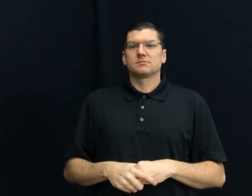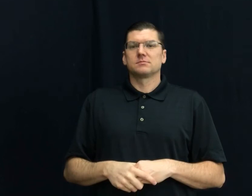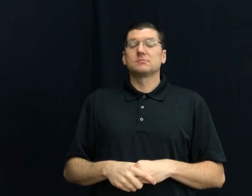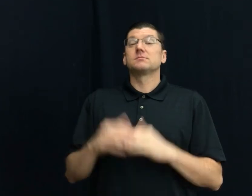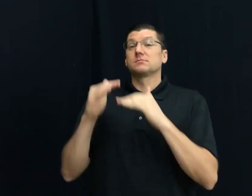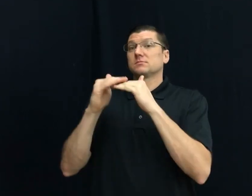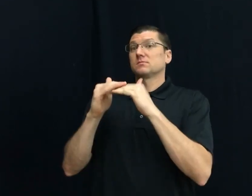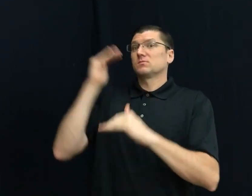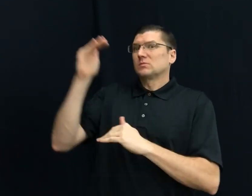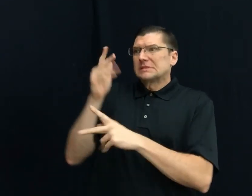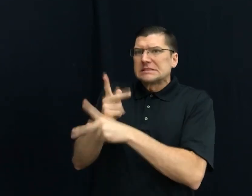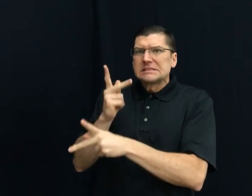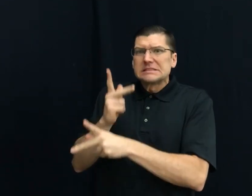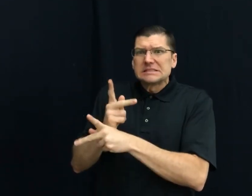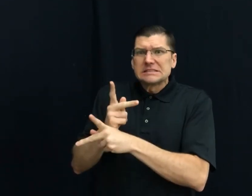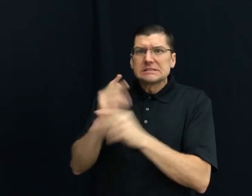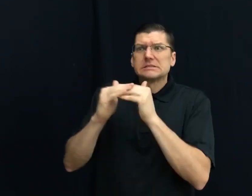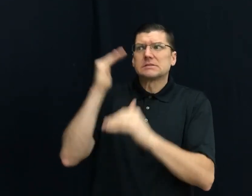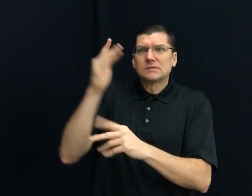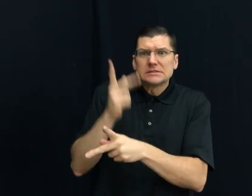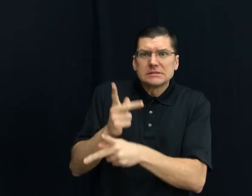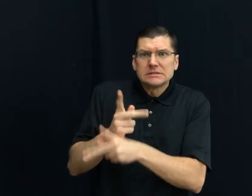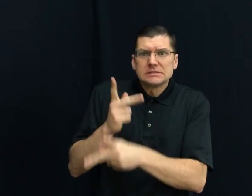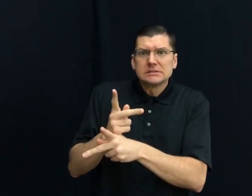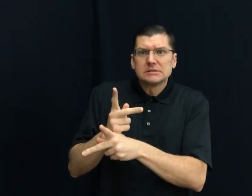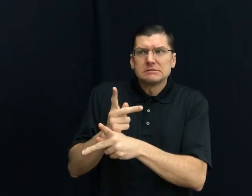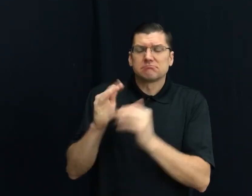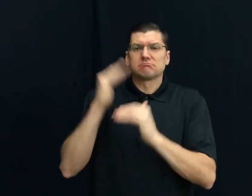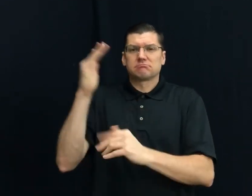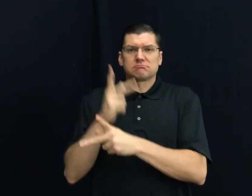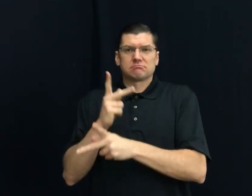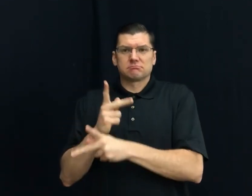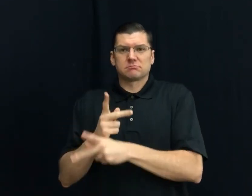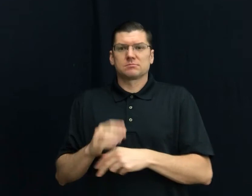52) OVER CAREFUL